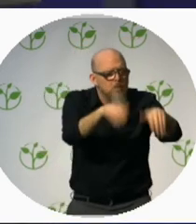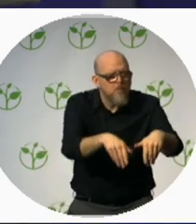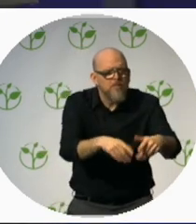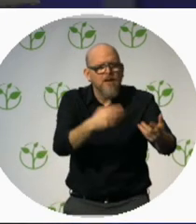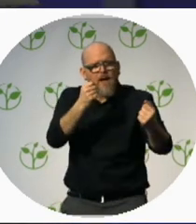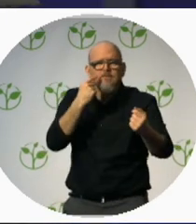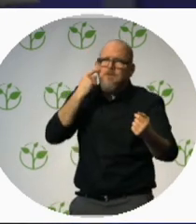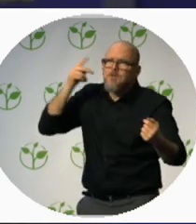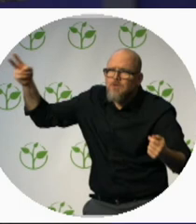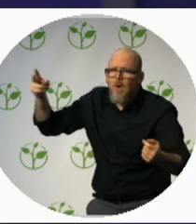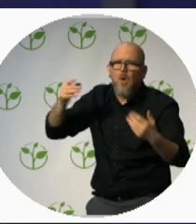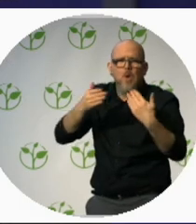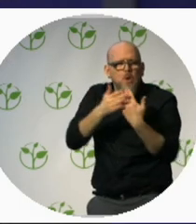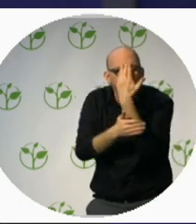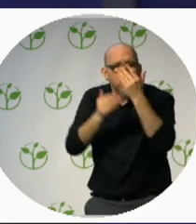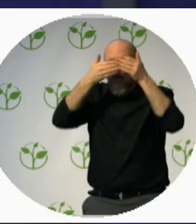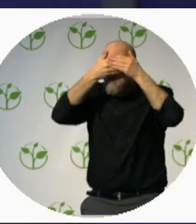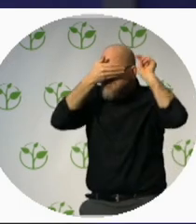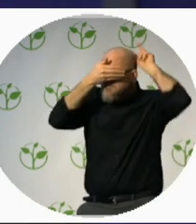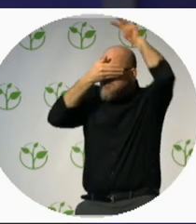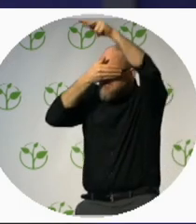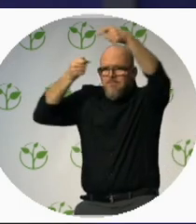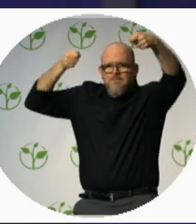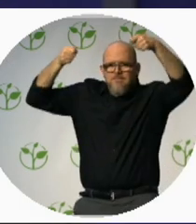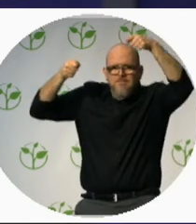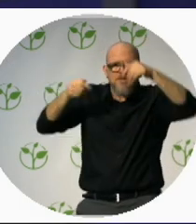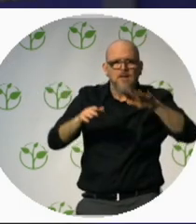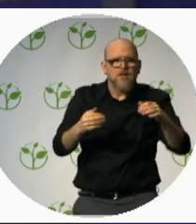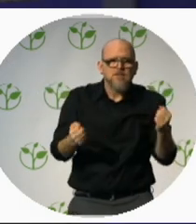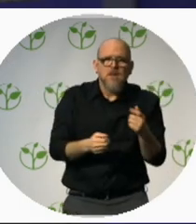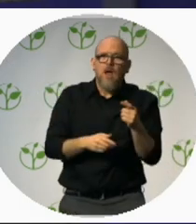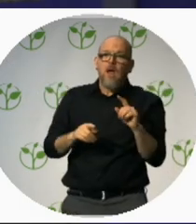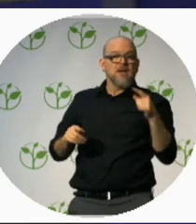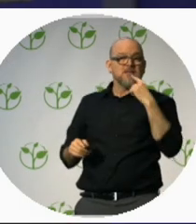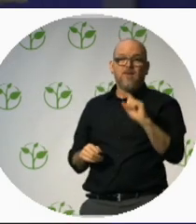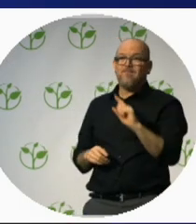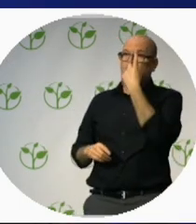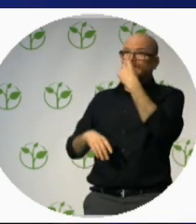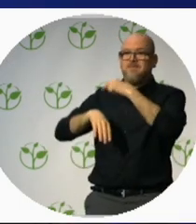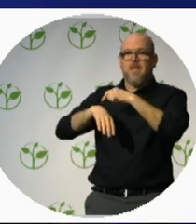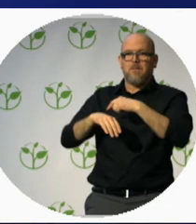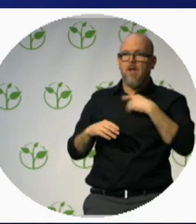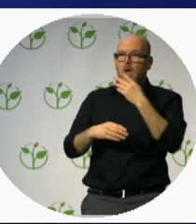And he says “When I first came round in hospital and I really wanted to talk and see